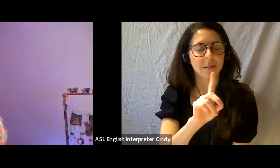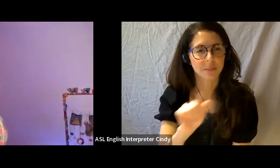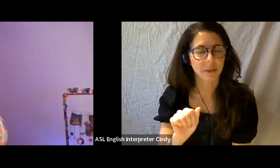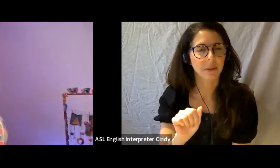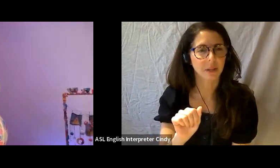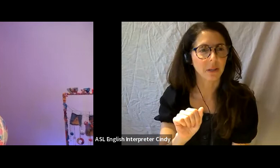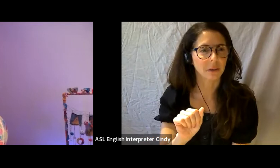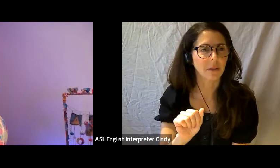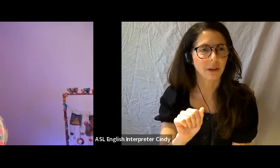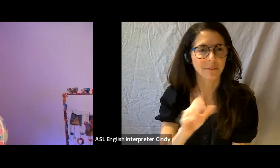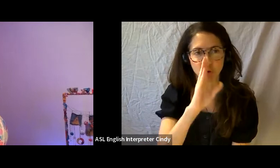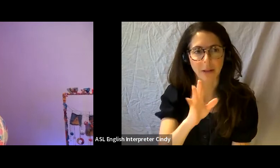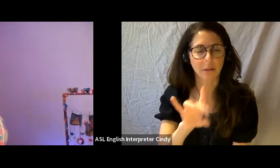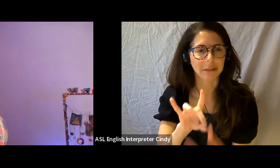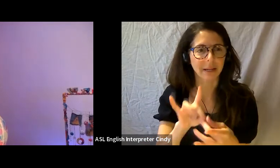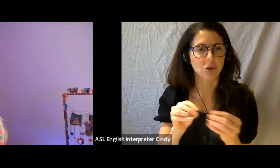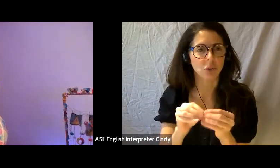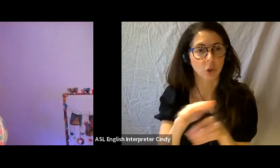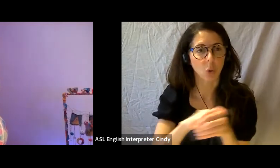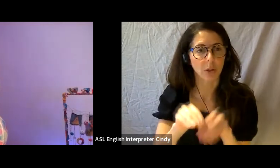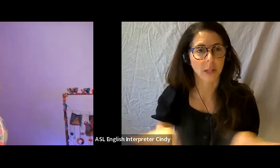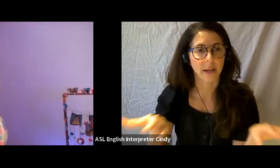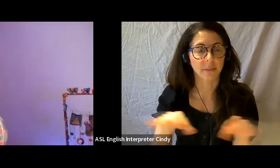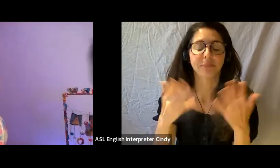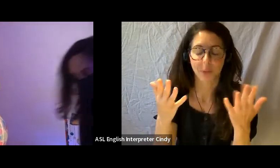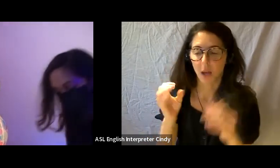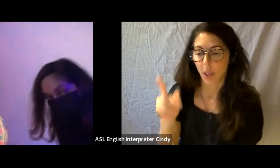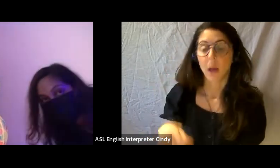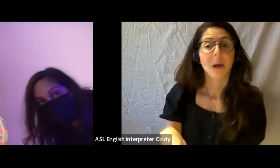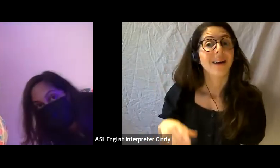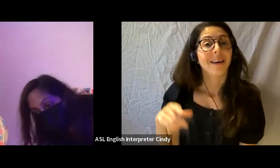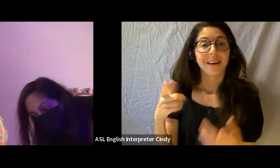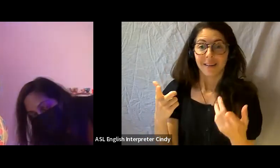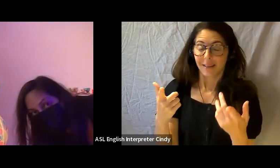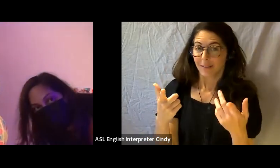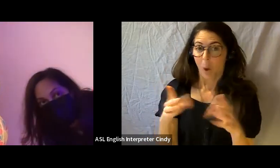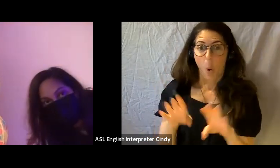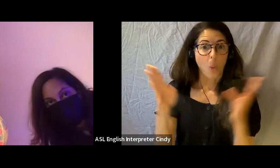Yes, this is open to anyone participating